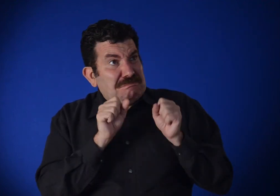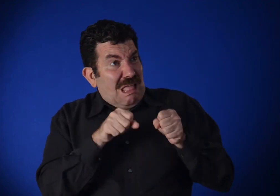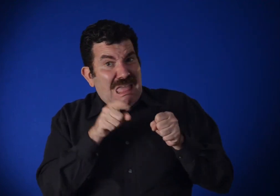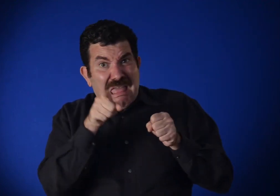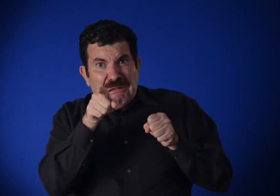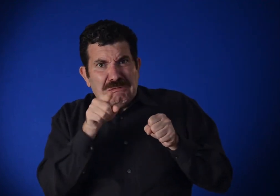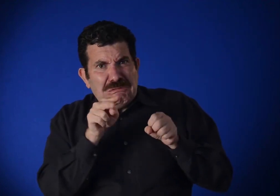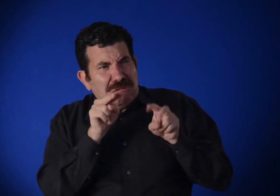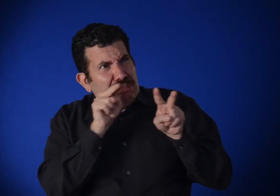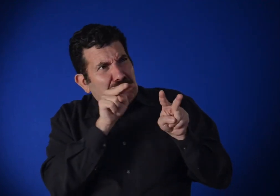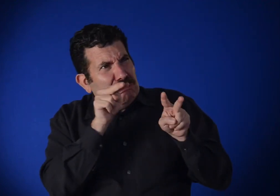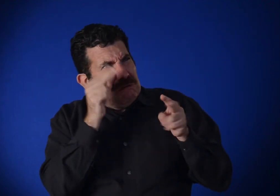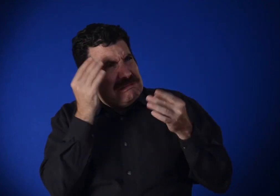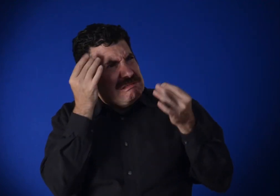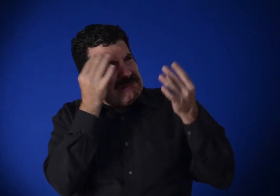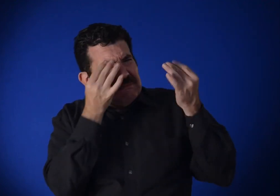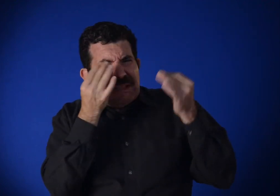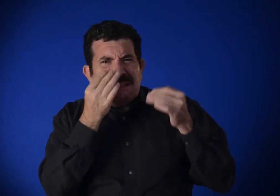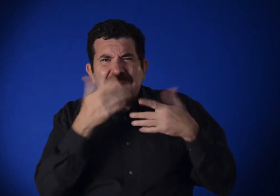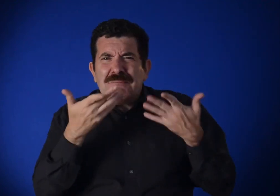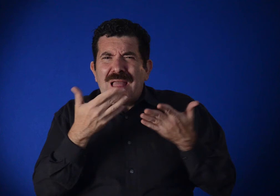We can approach it physically,